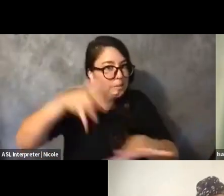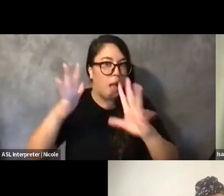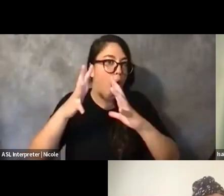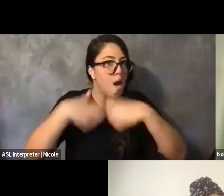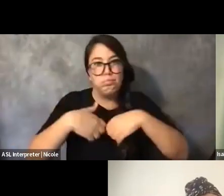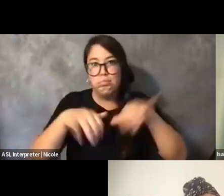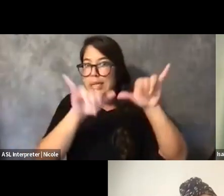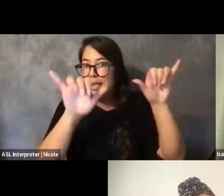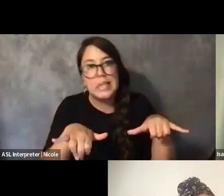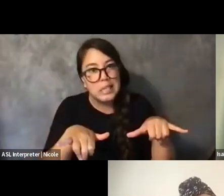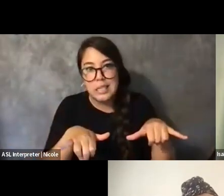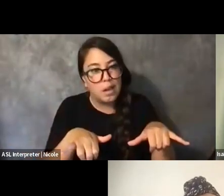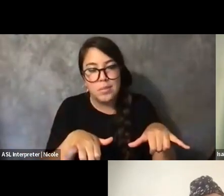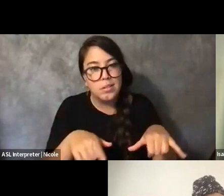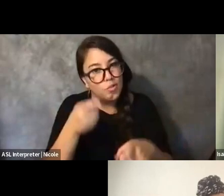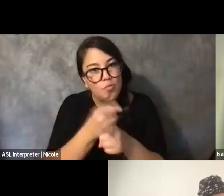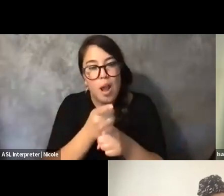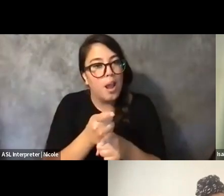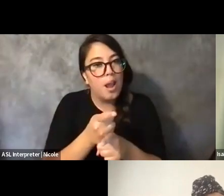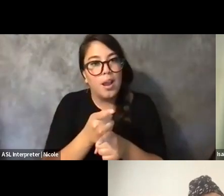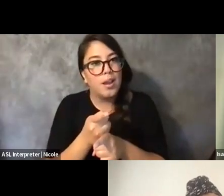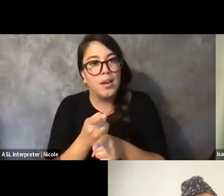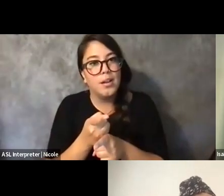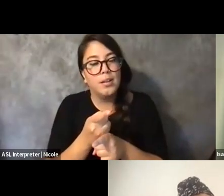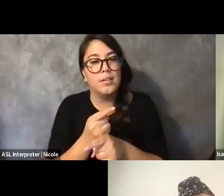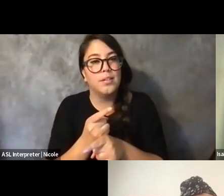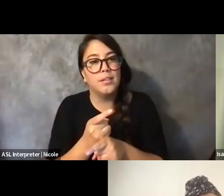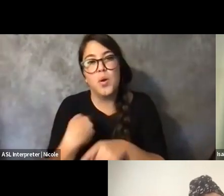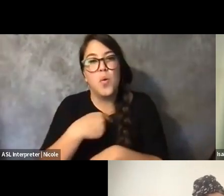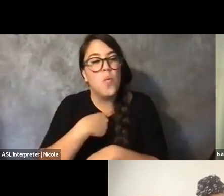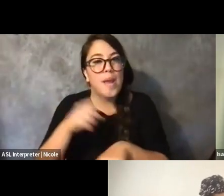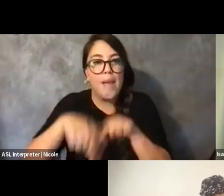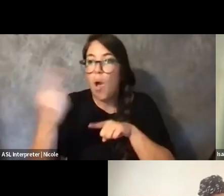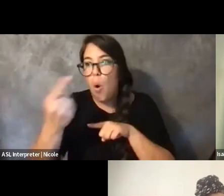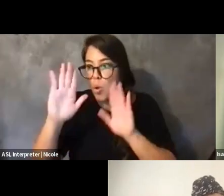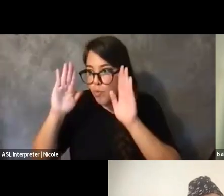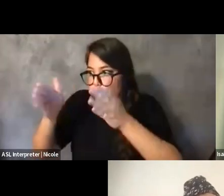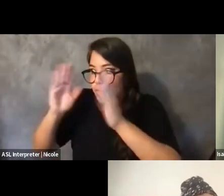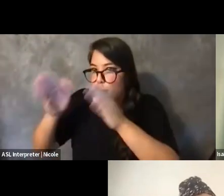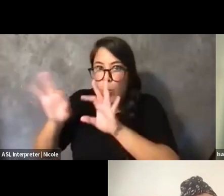or that industriousness can't be just more focused on important things than surviving,